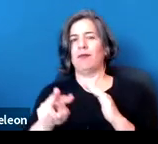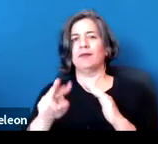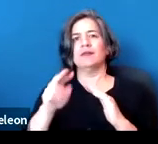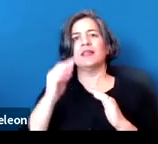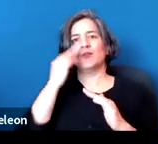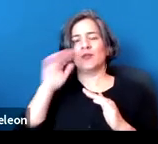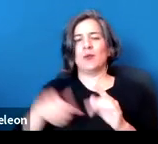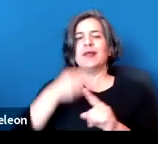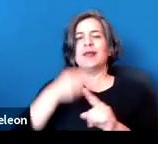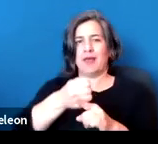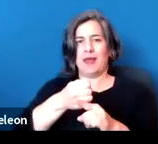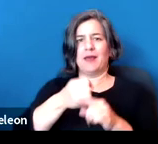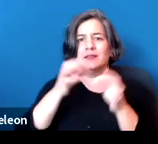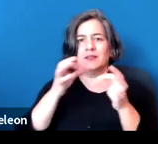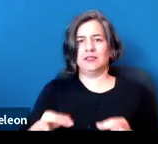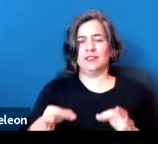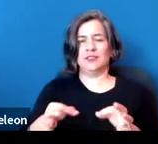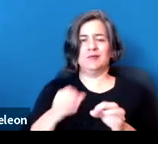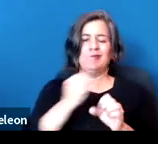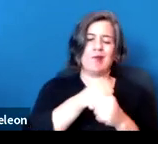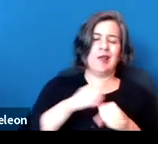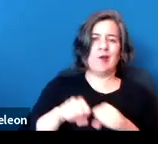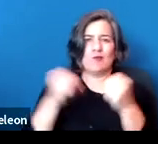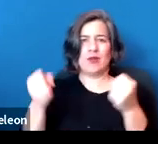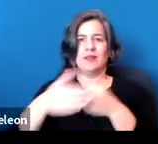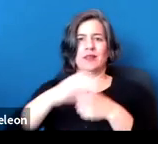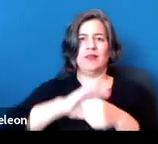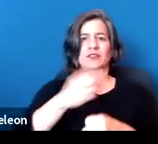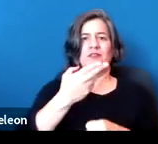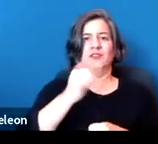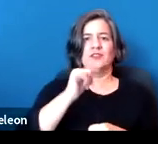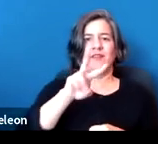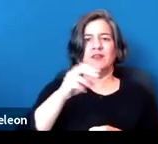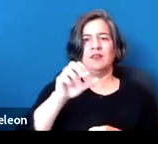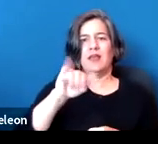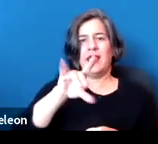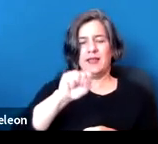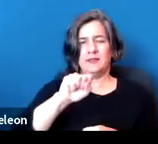that would make or break the coverage of HIV and AIDS in the ADA.